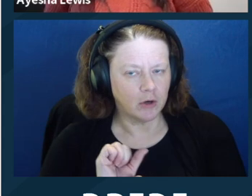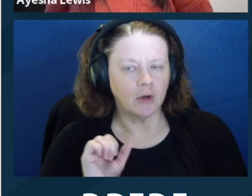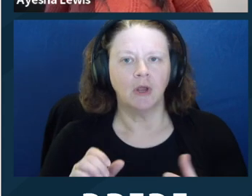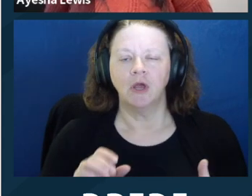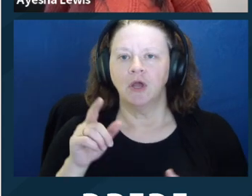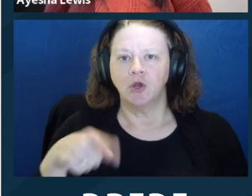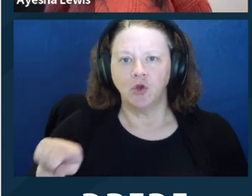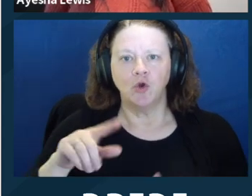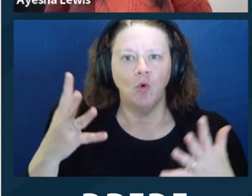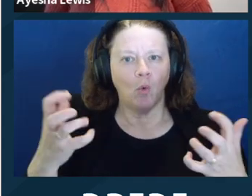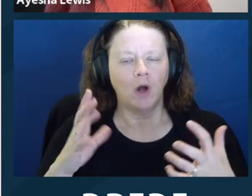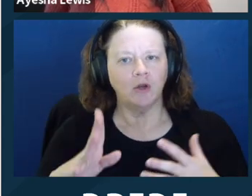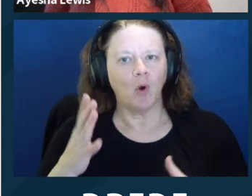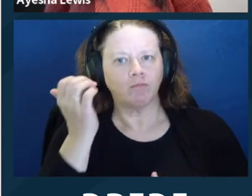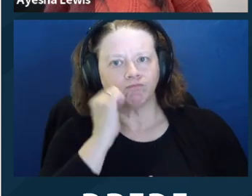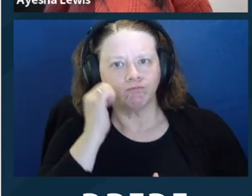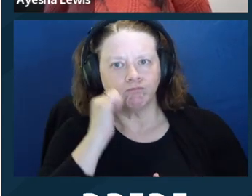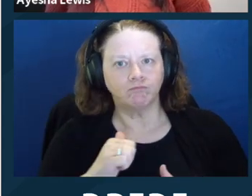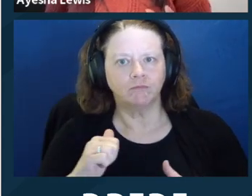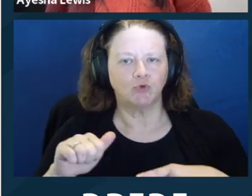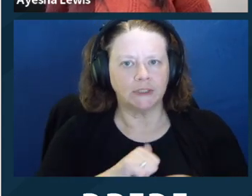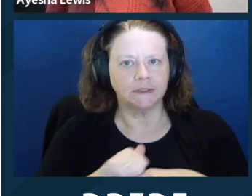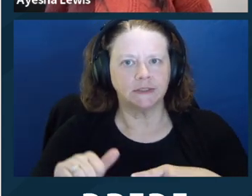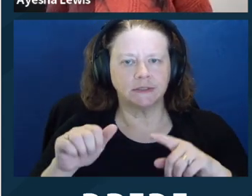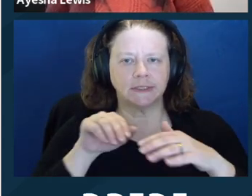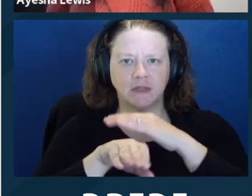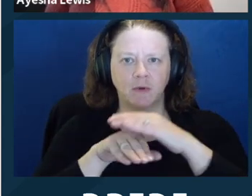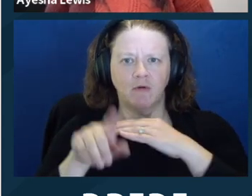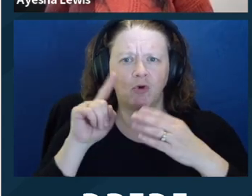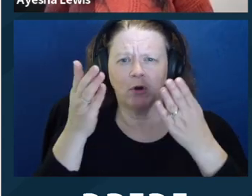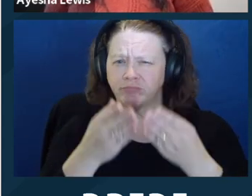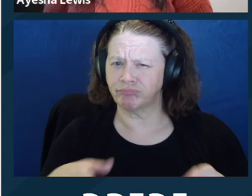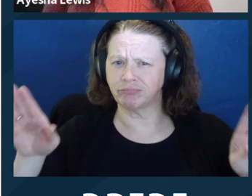client is known to have a disability. And so what are the components of readily accessible